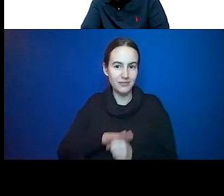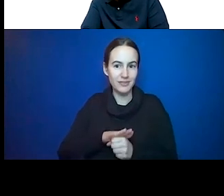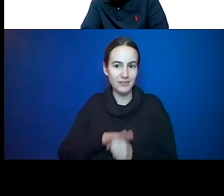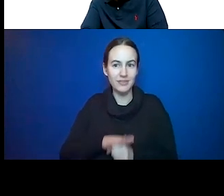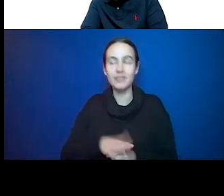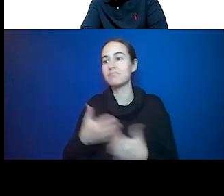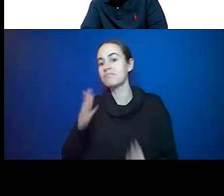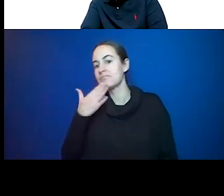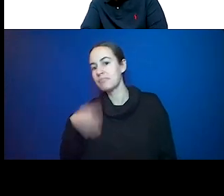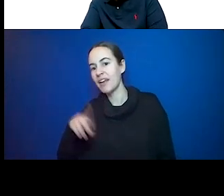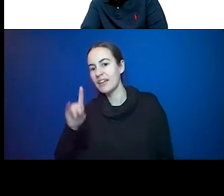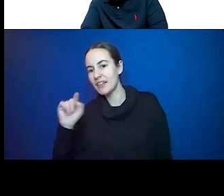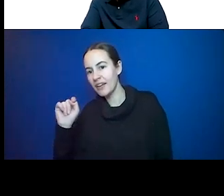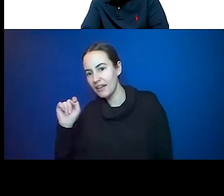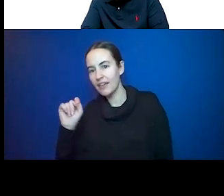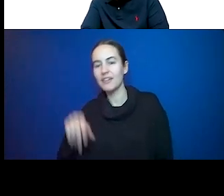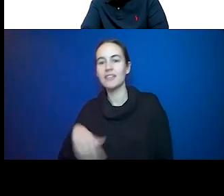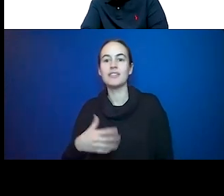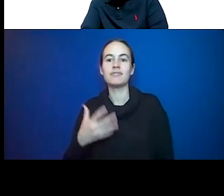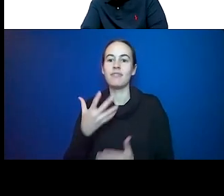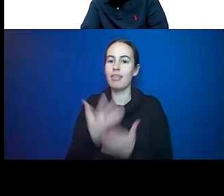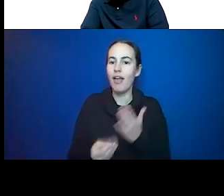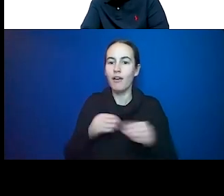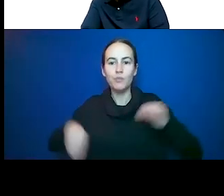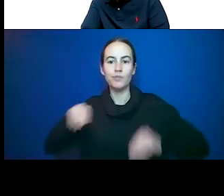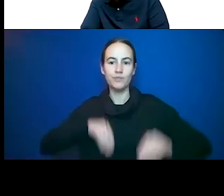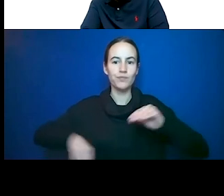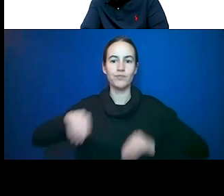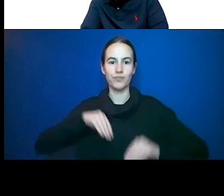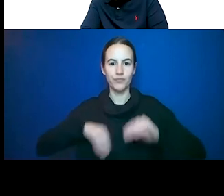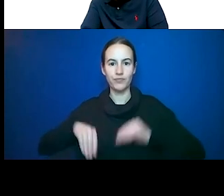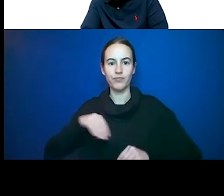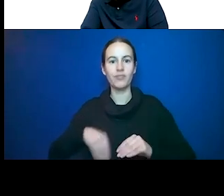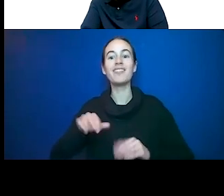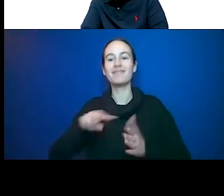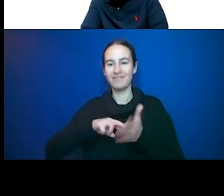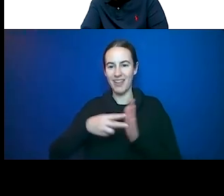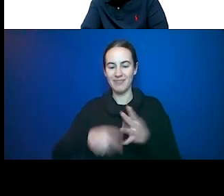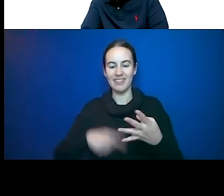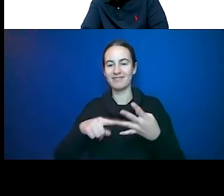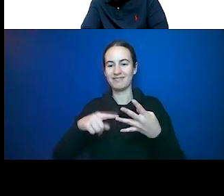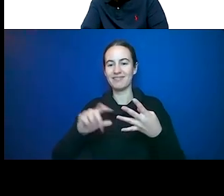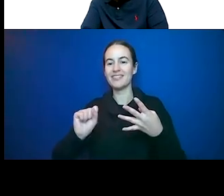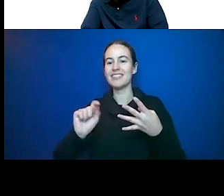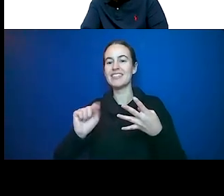lack of movement. That's what STASIS is, not moving around